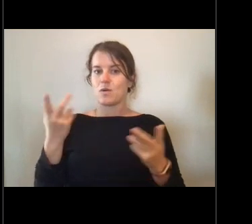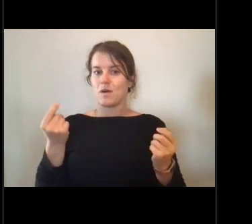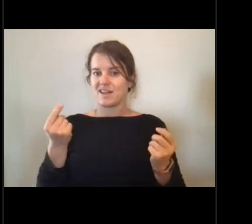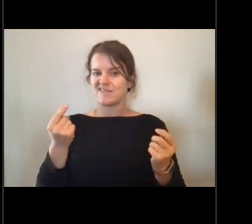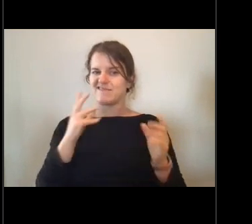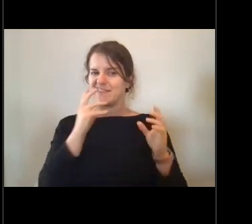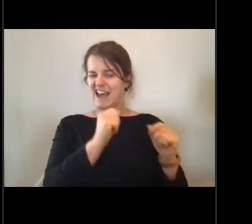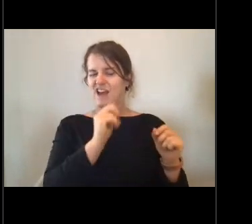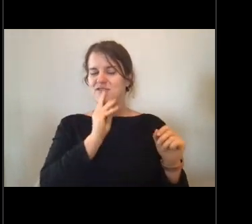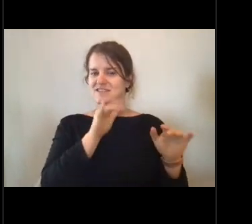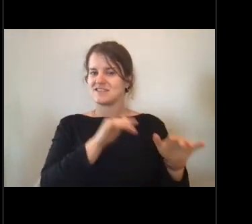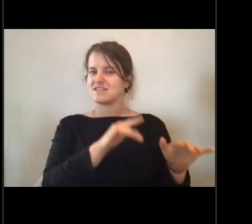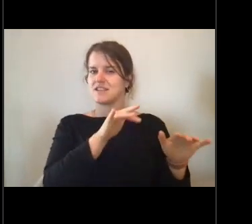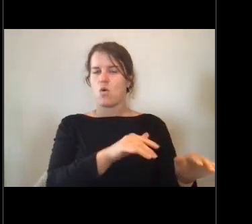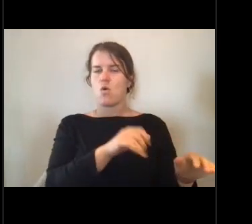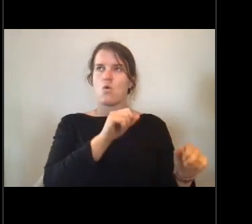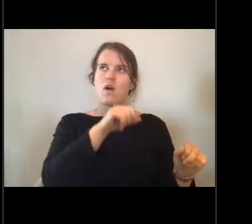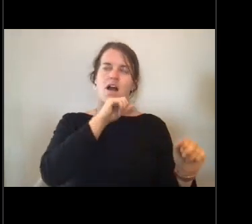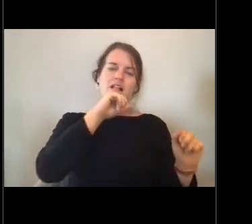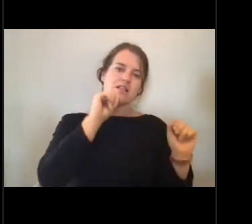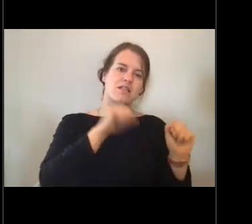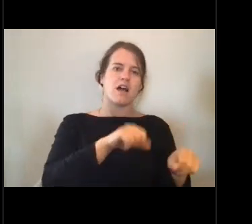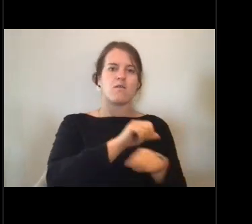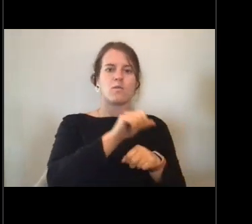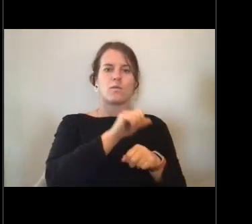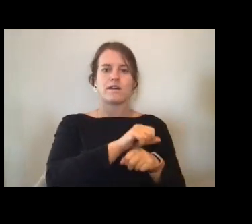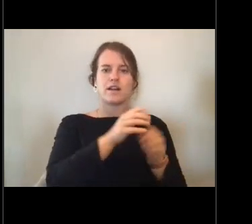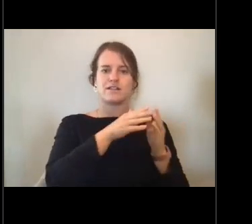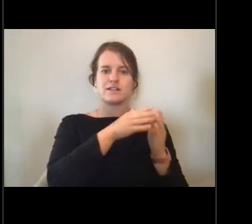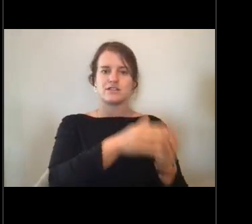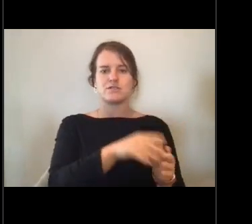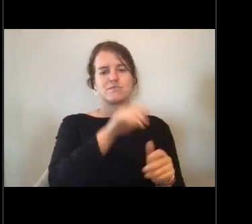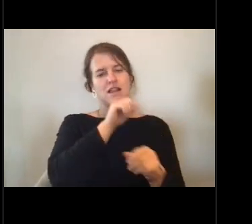I love working on the ships. I love working with all the different science groups